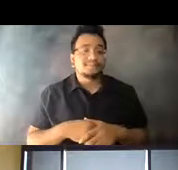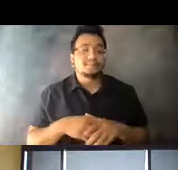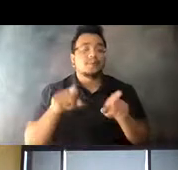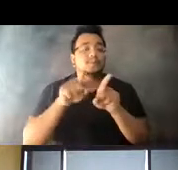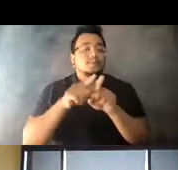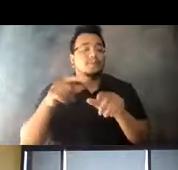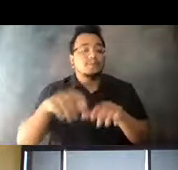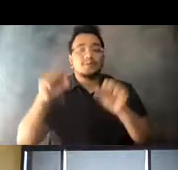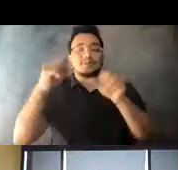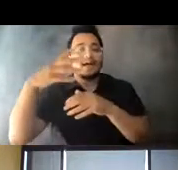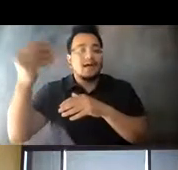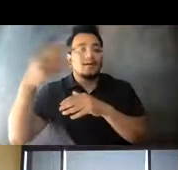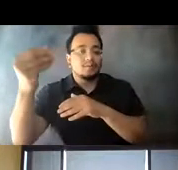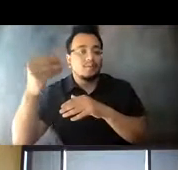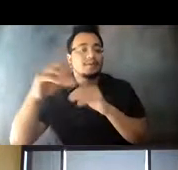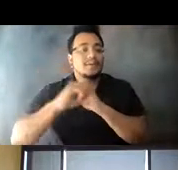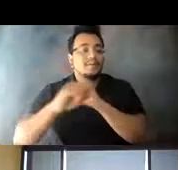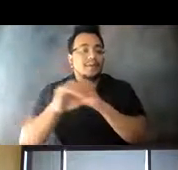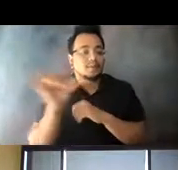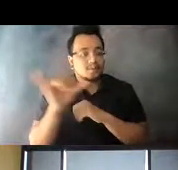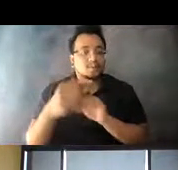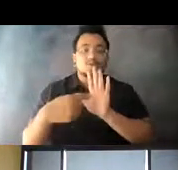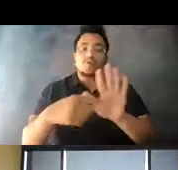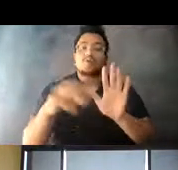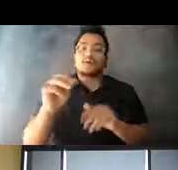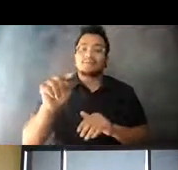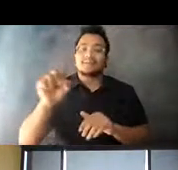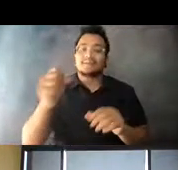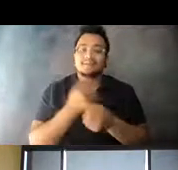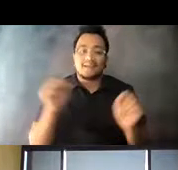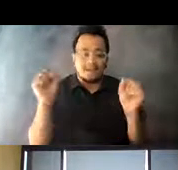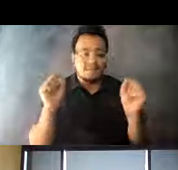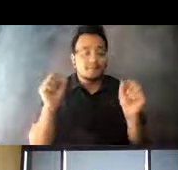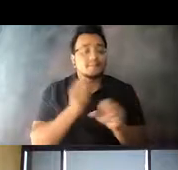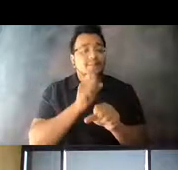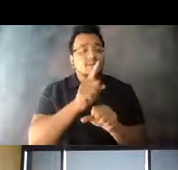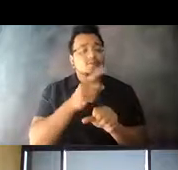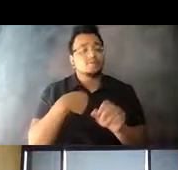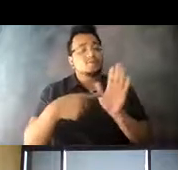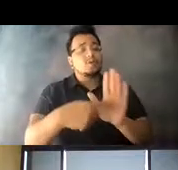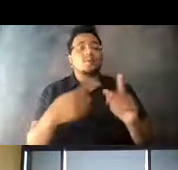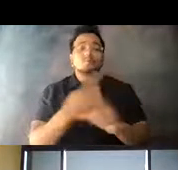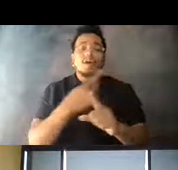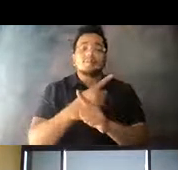to show that MTS was safe to ride, and to 14:42:41 encourage proper edicate from wearing masks and appropriate social distancing.